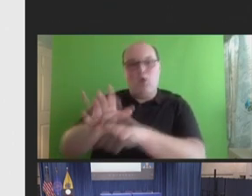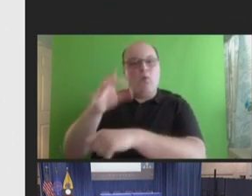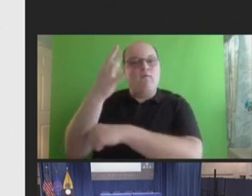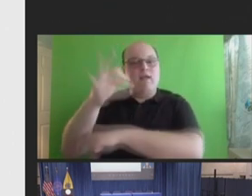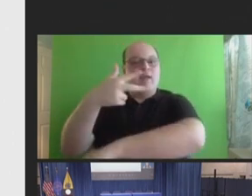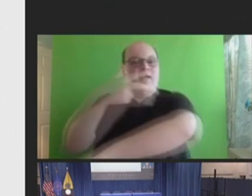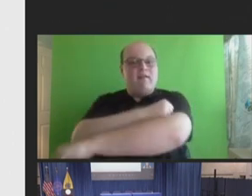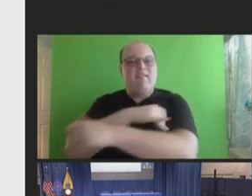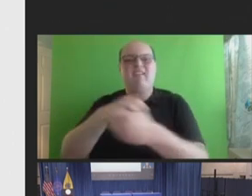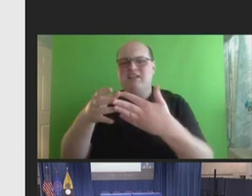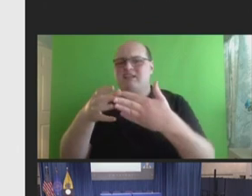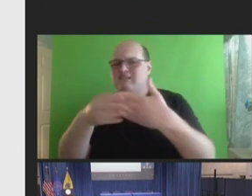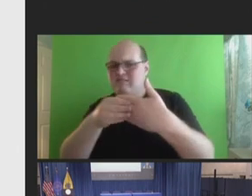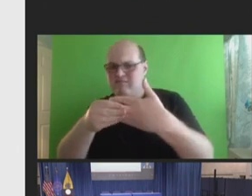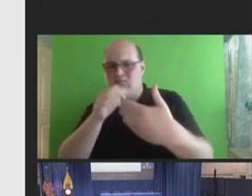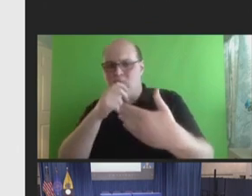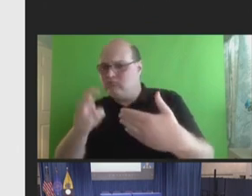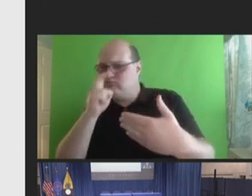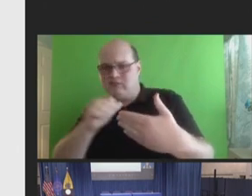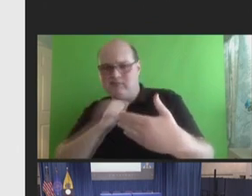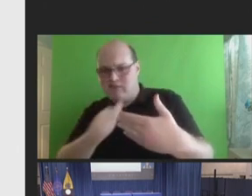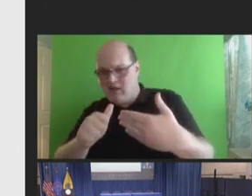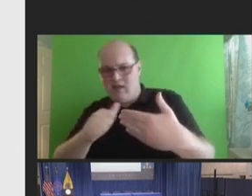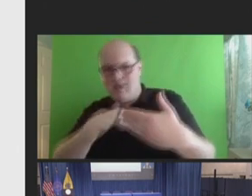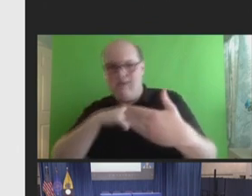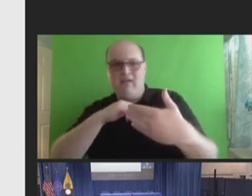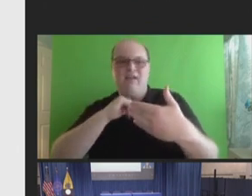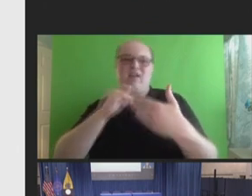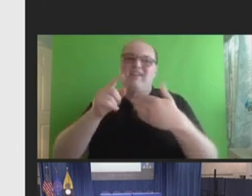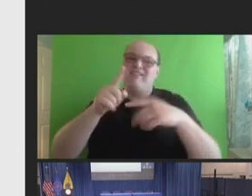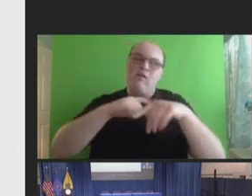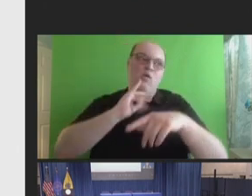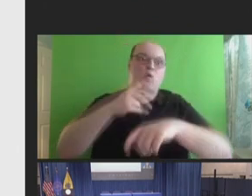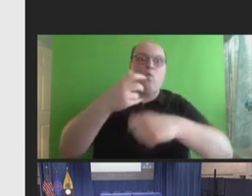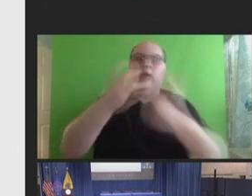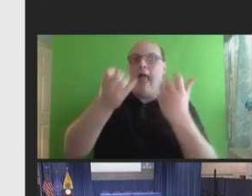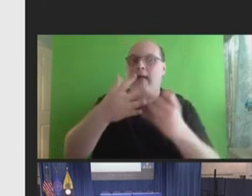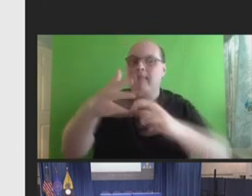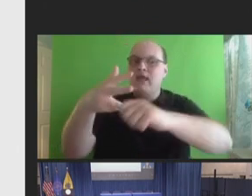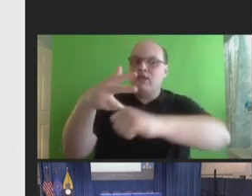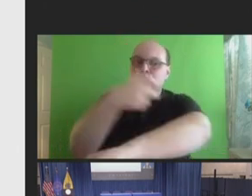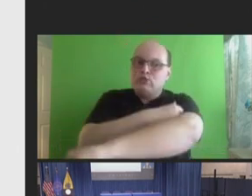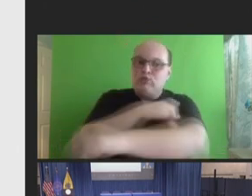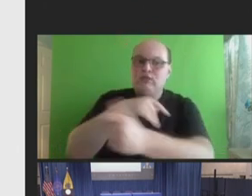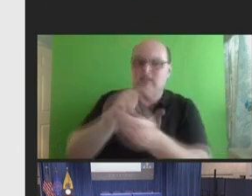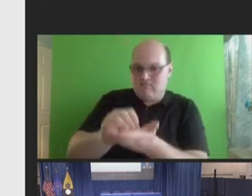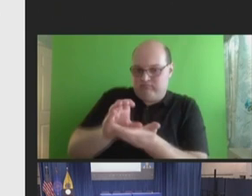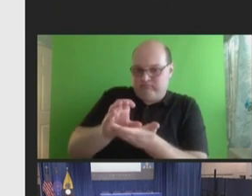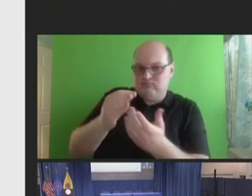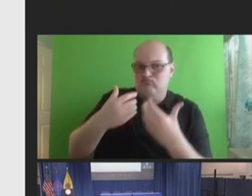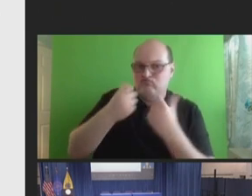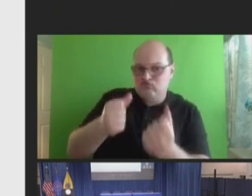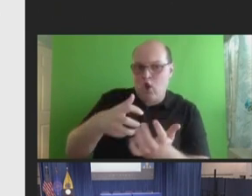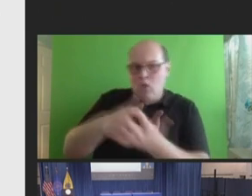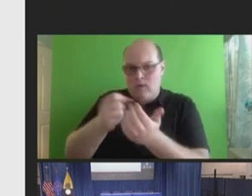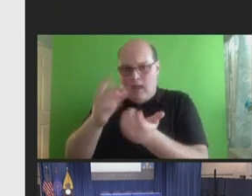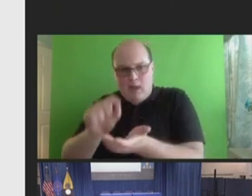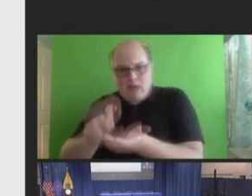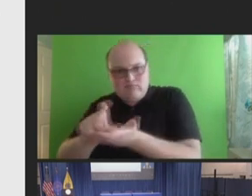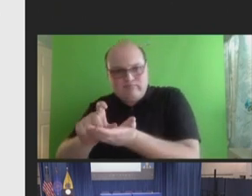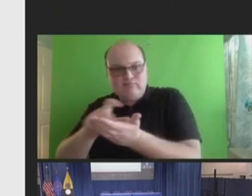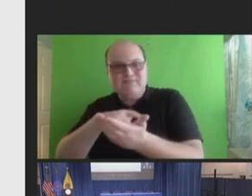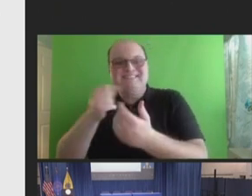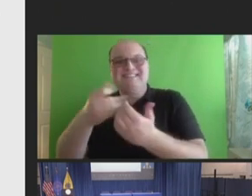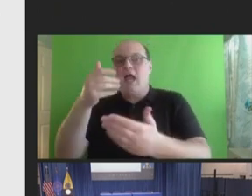flexibility for number of doses, dosage, and intervals between doses. These alternative